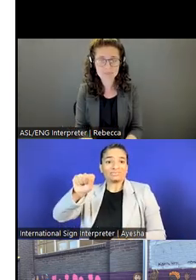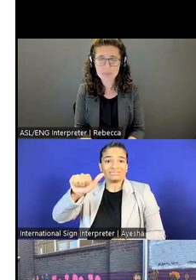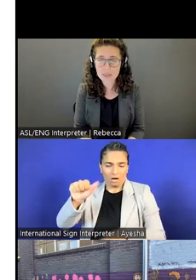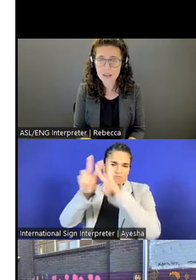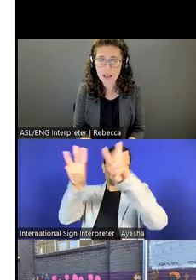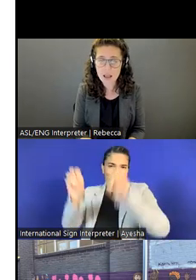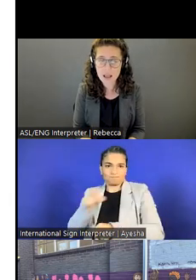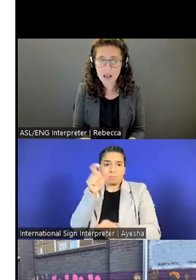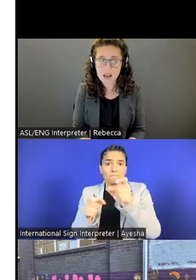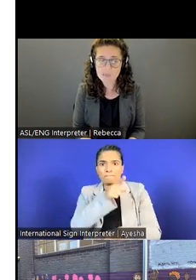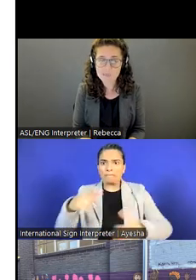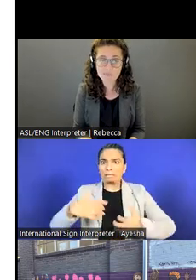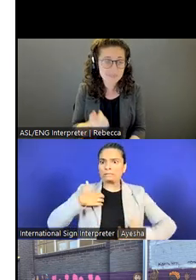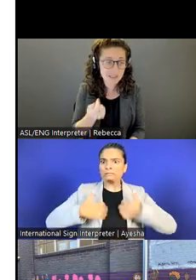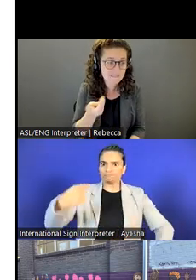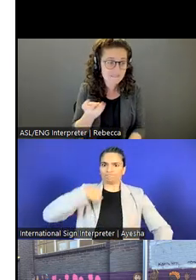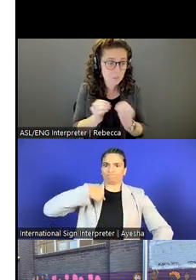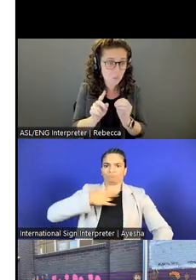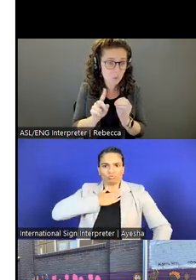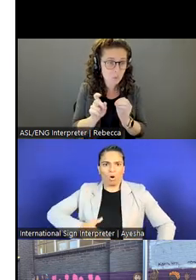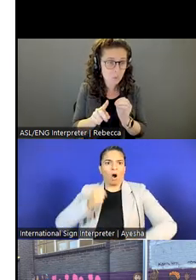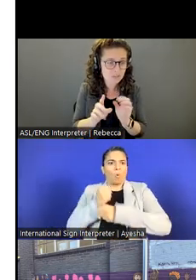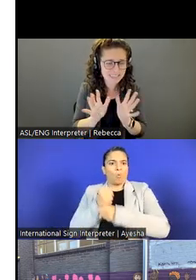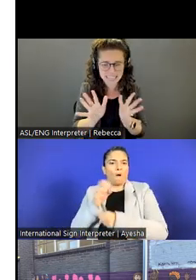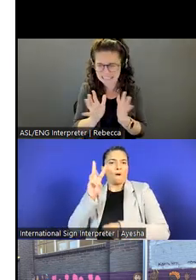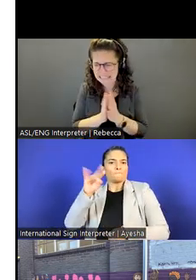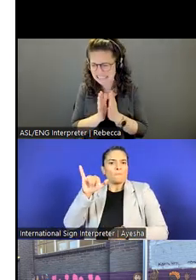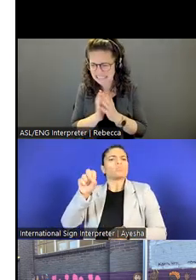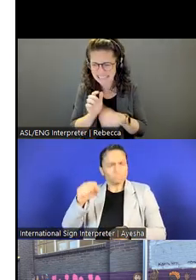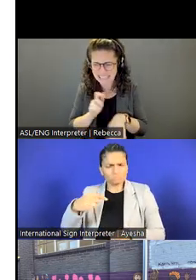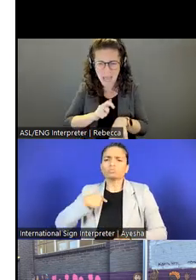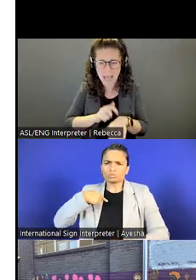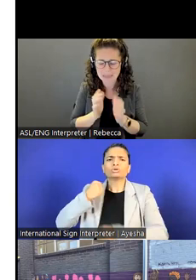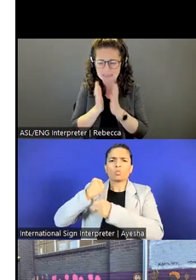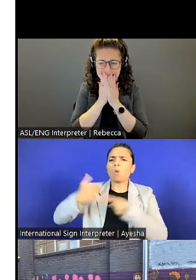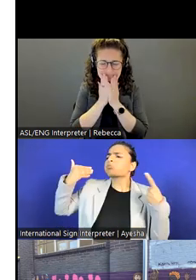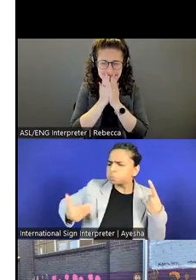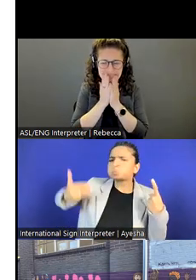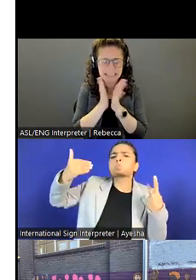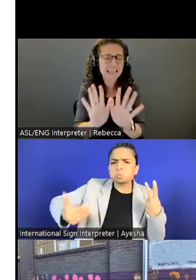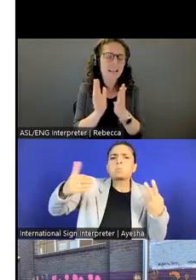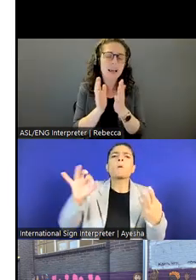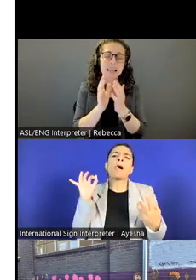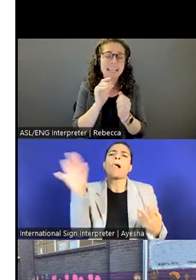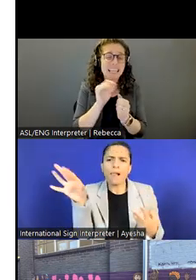We have a few more questions, I'm happy to direct you to the people you want to connect